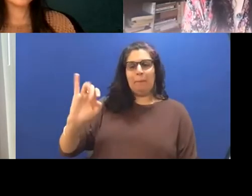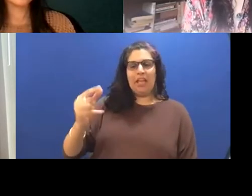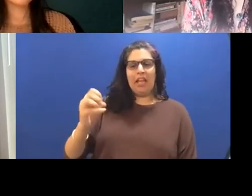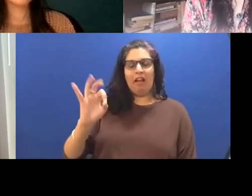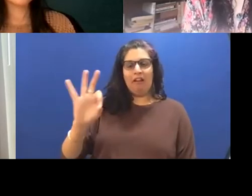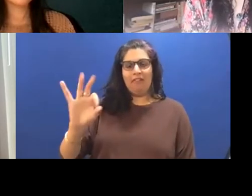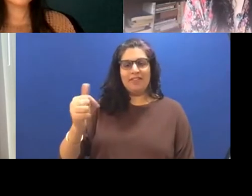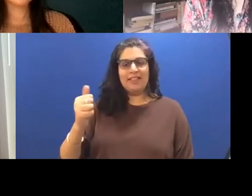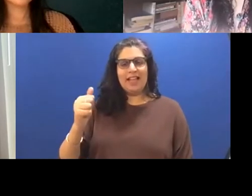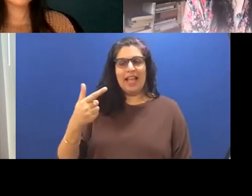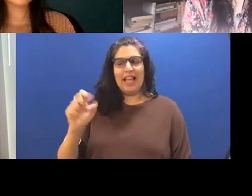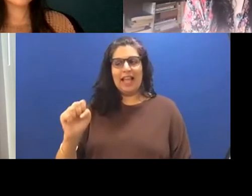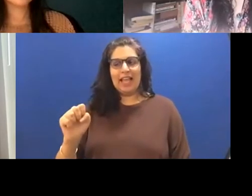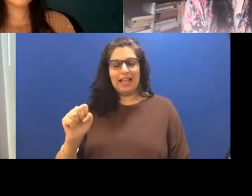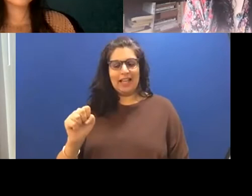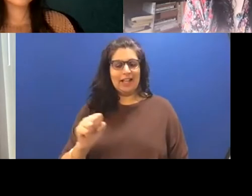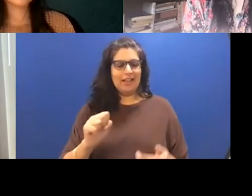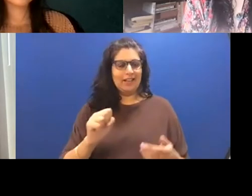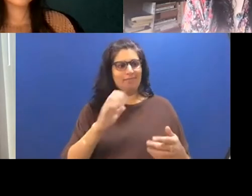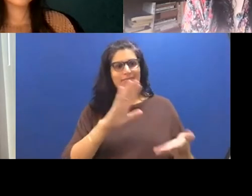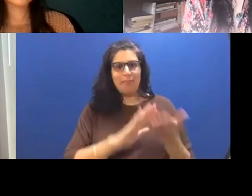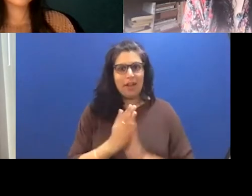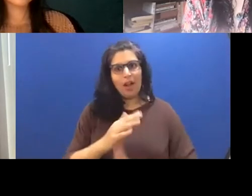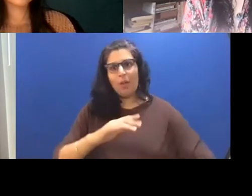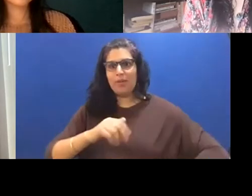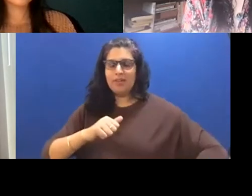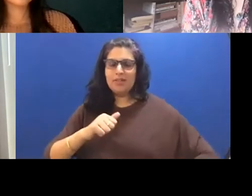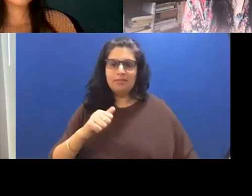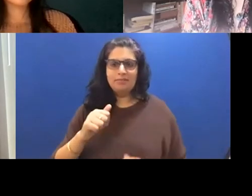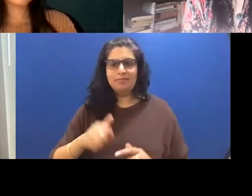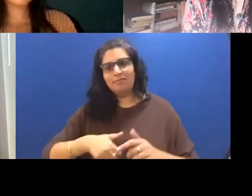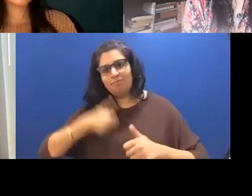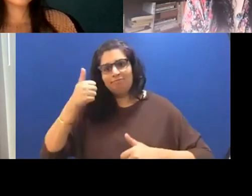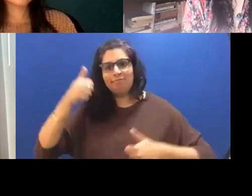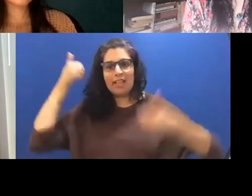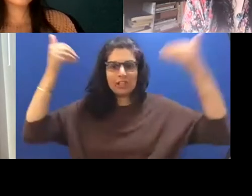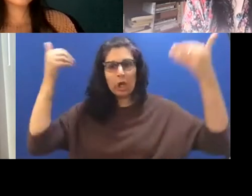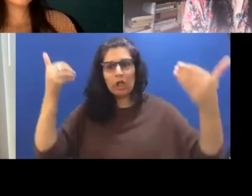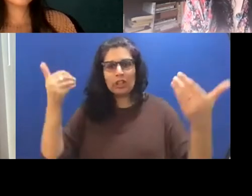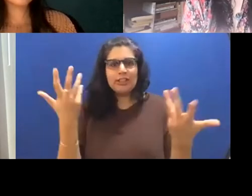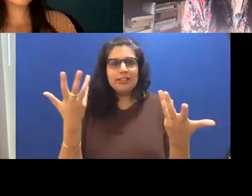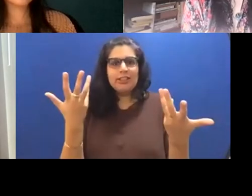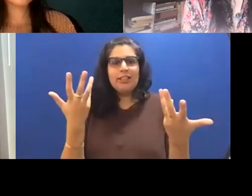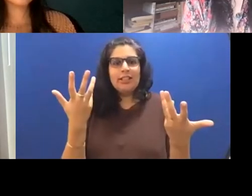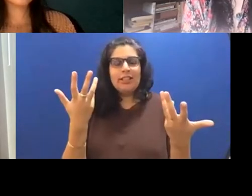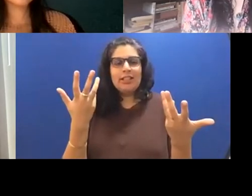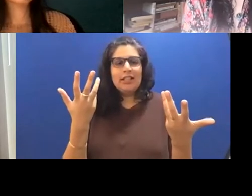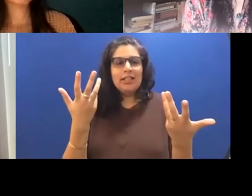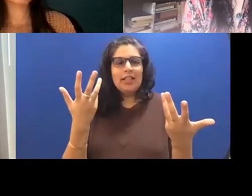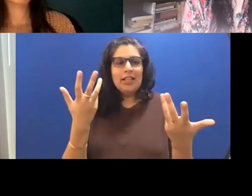of age book. She's just coming of age a little bit later than that title maybe used to imply.